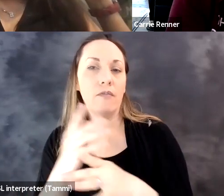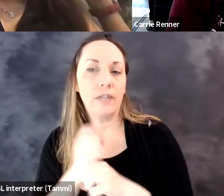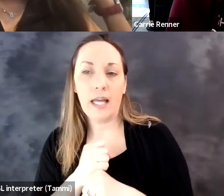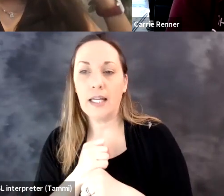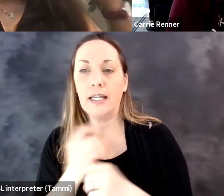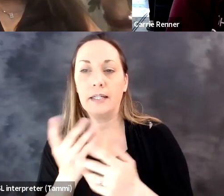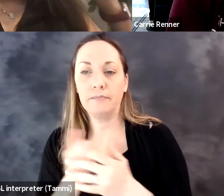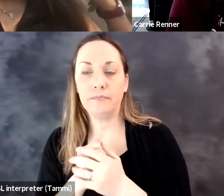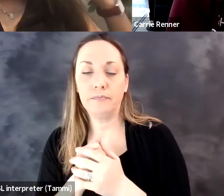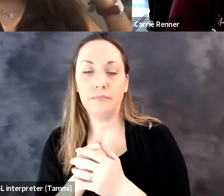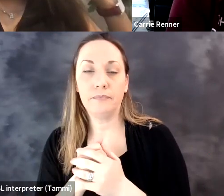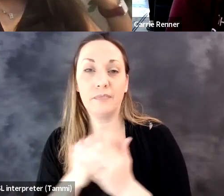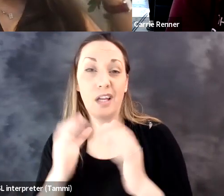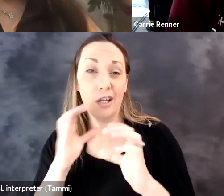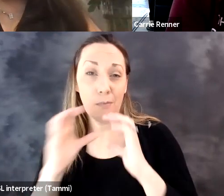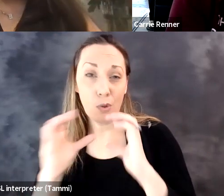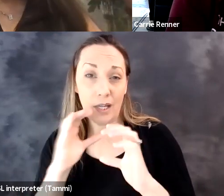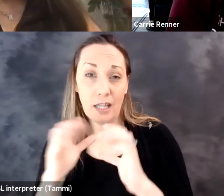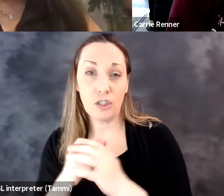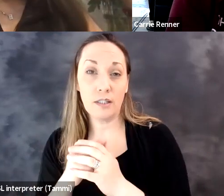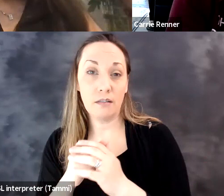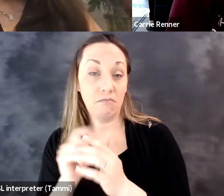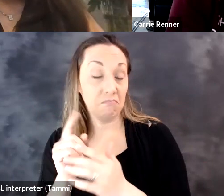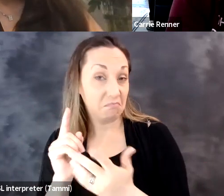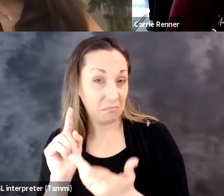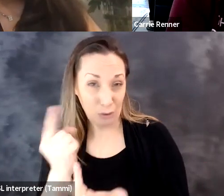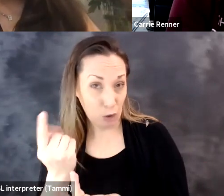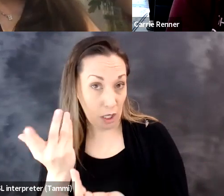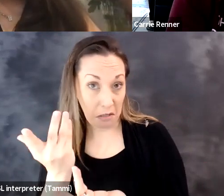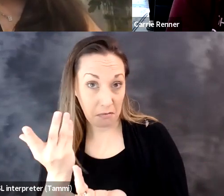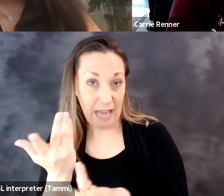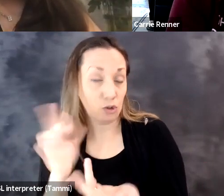not only just the assistive technology